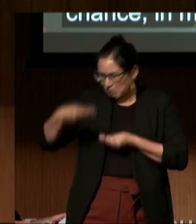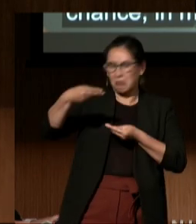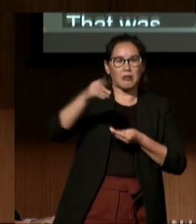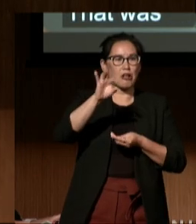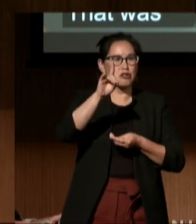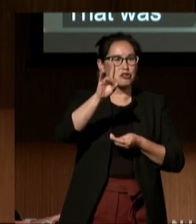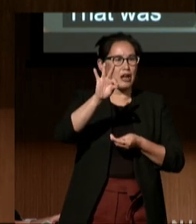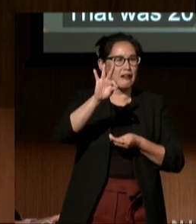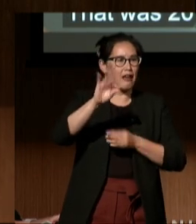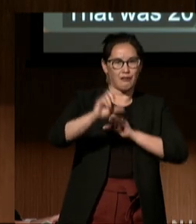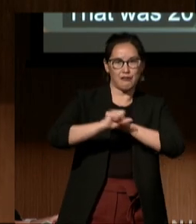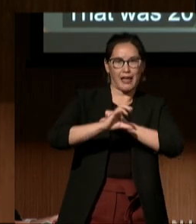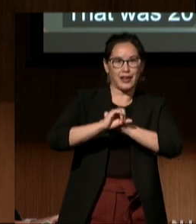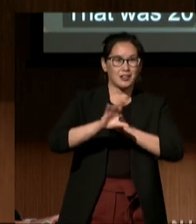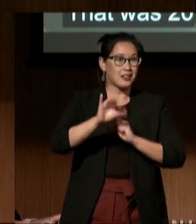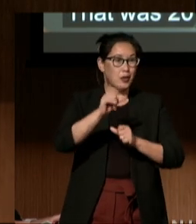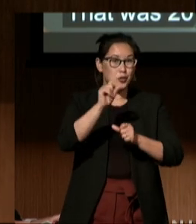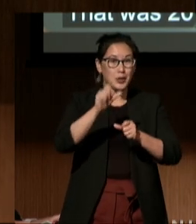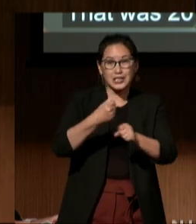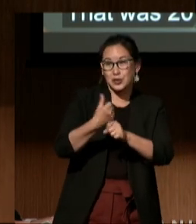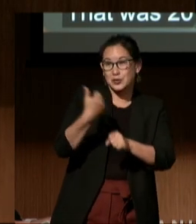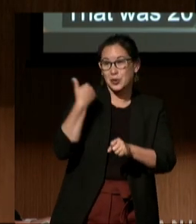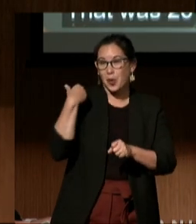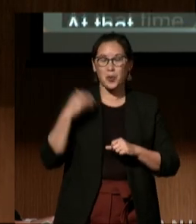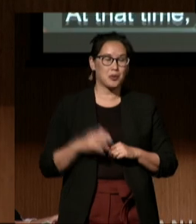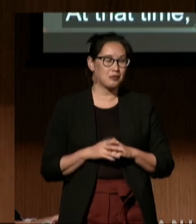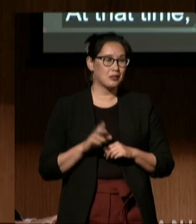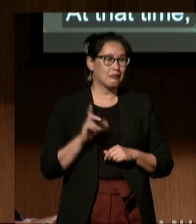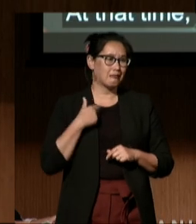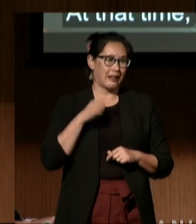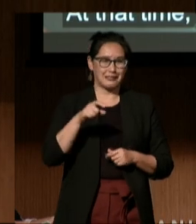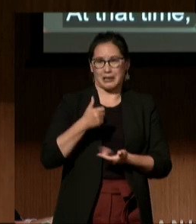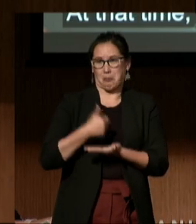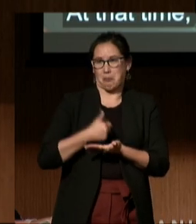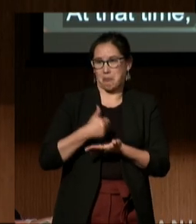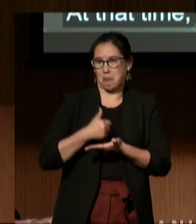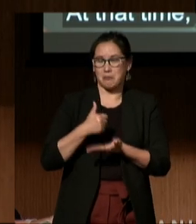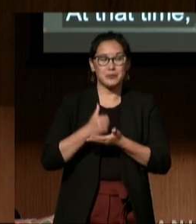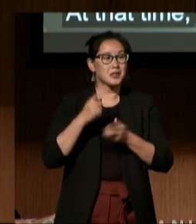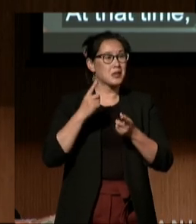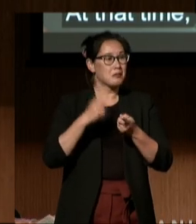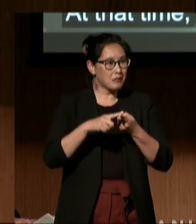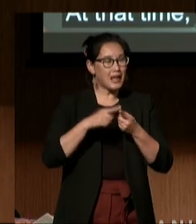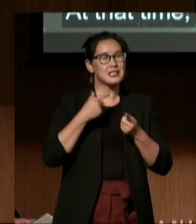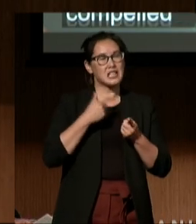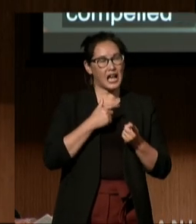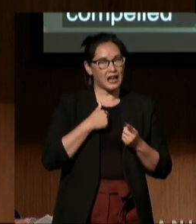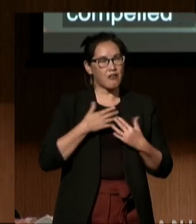At that time, I needed help, and I was also compelled to assist other families.